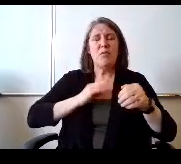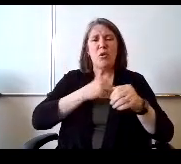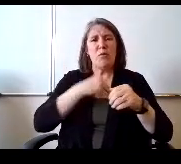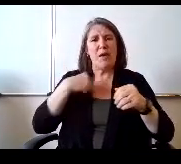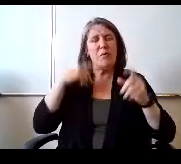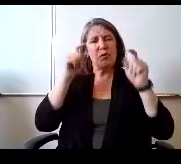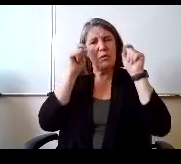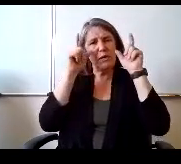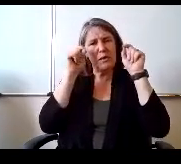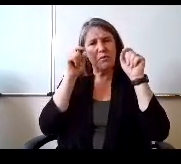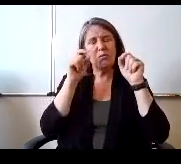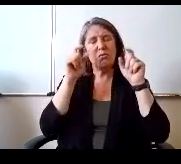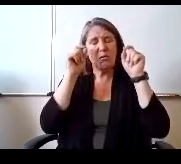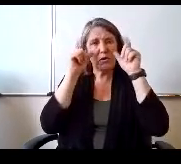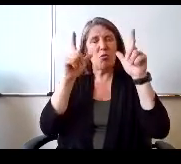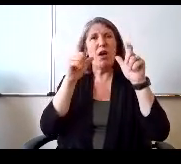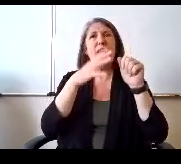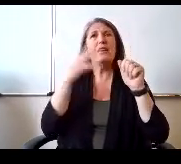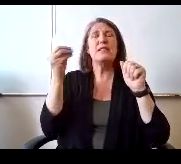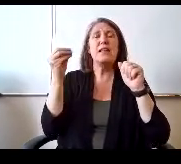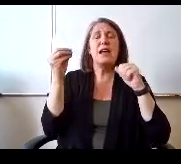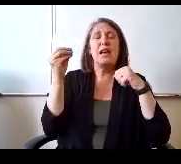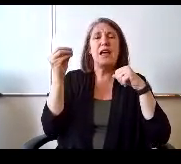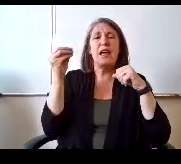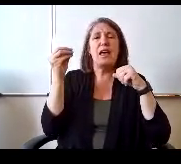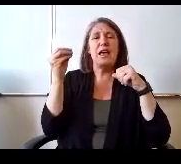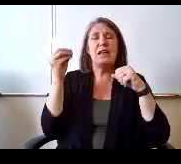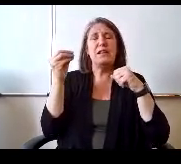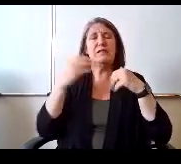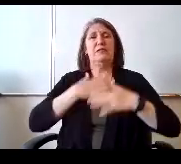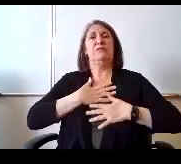was surprised and. Alarm that. Currently.